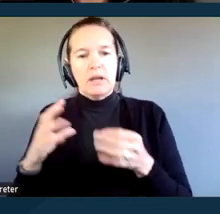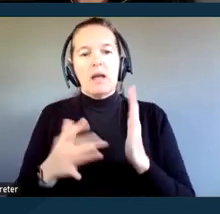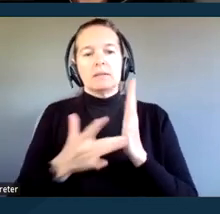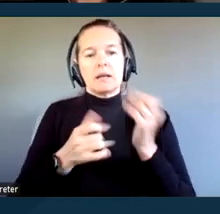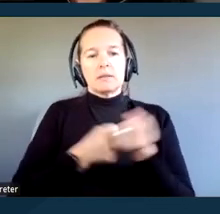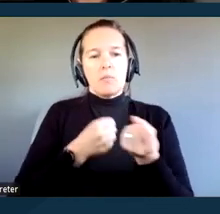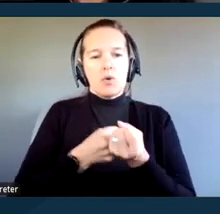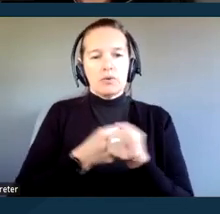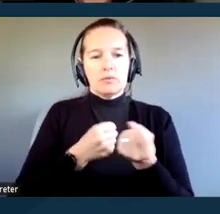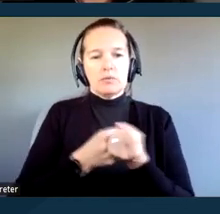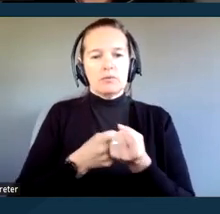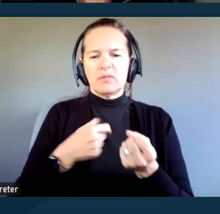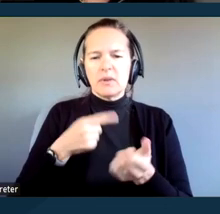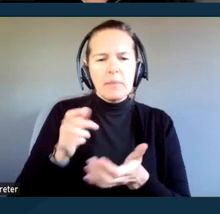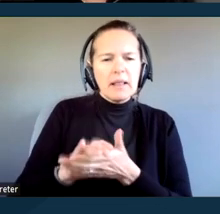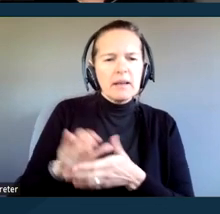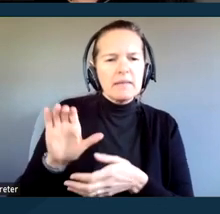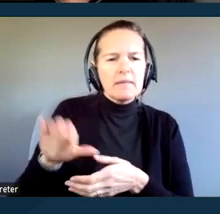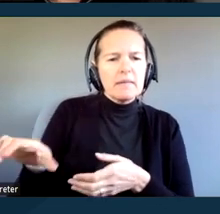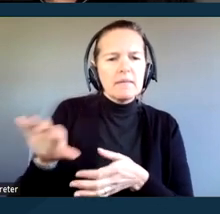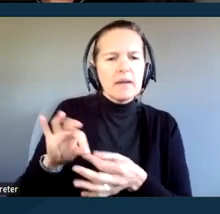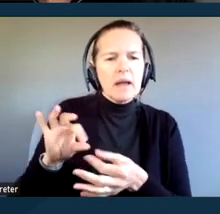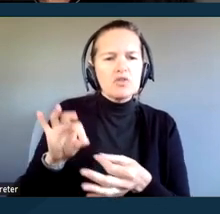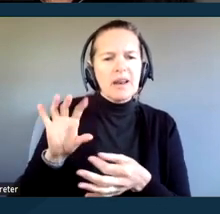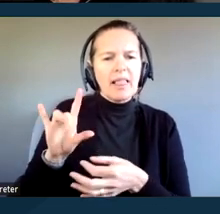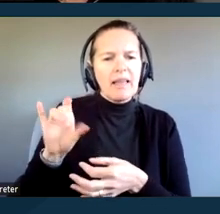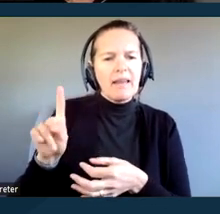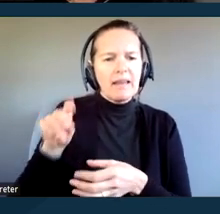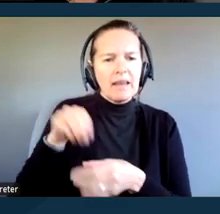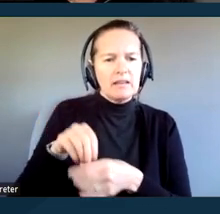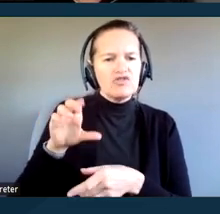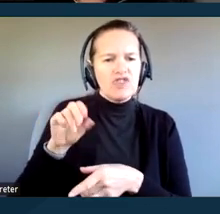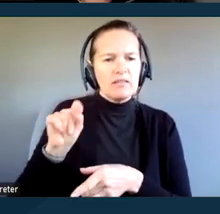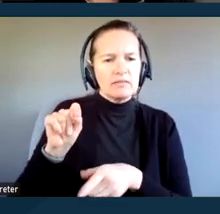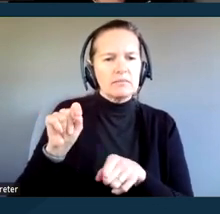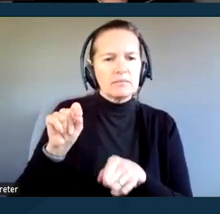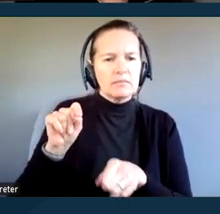I believe the captioning link is put in the chat. And if you have any difficulties,